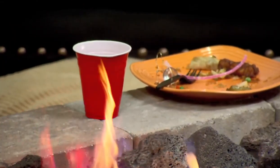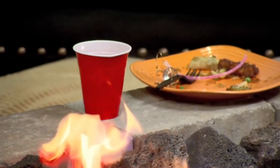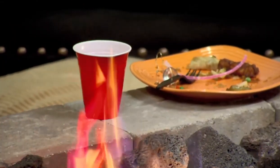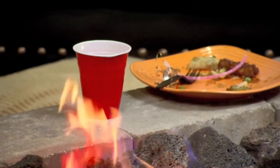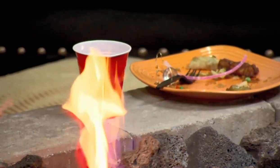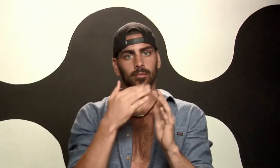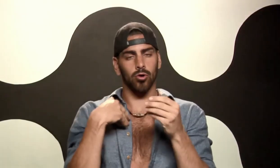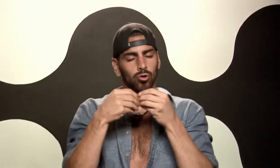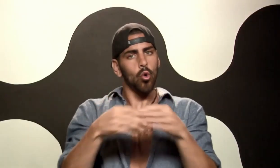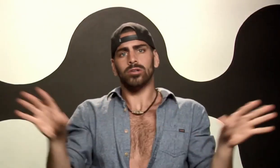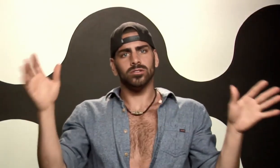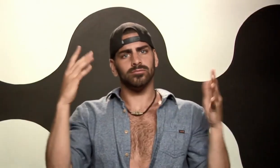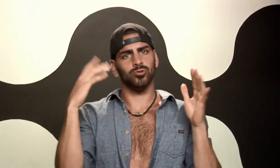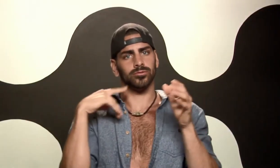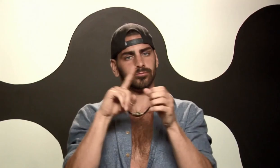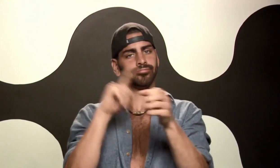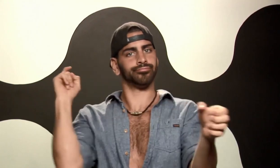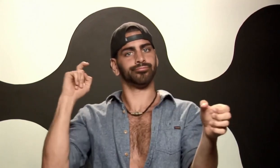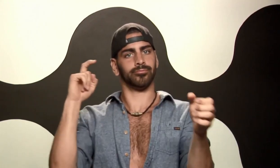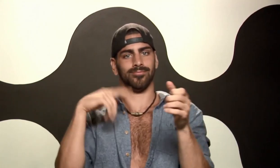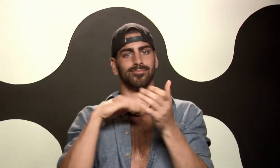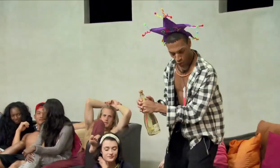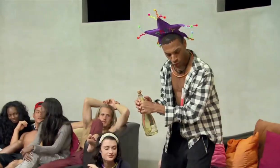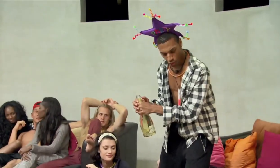Without my phone, I just get lost and I feel isolated